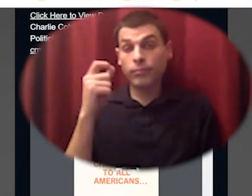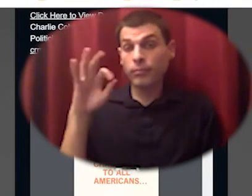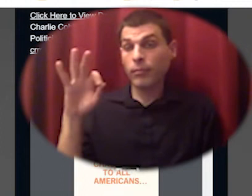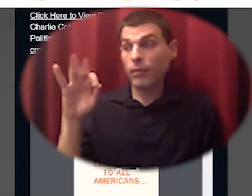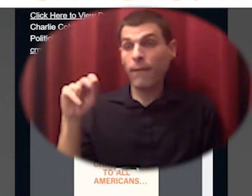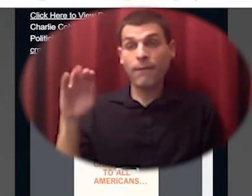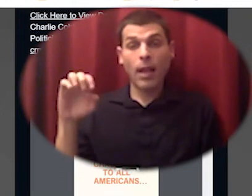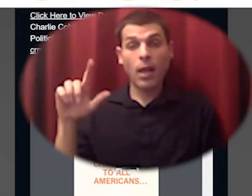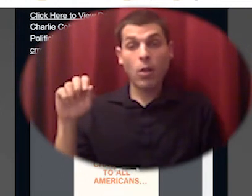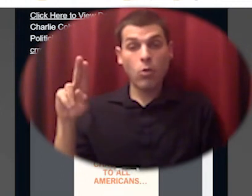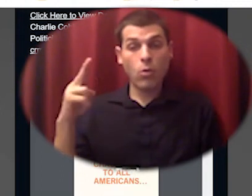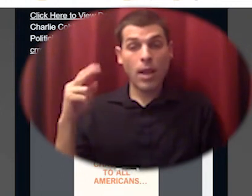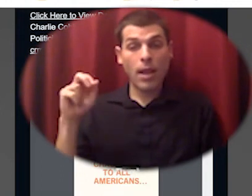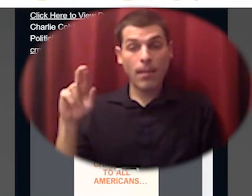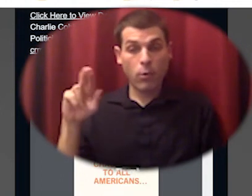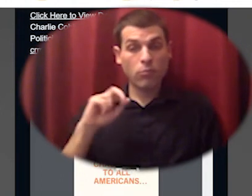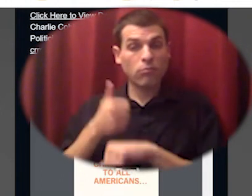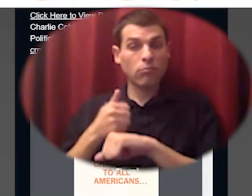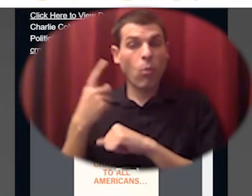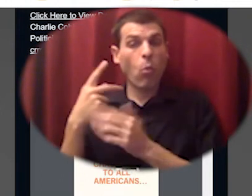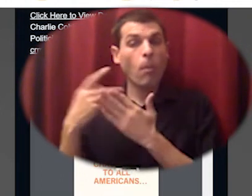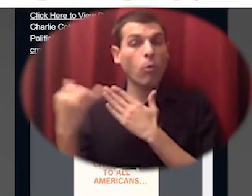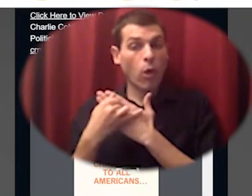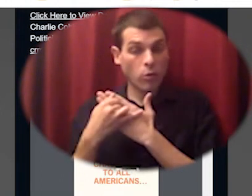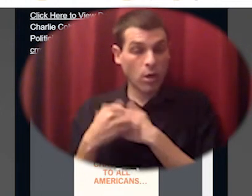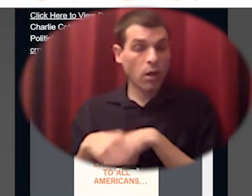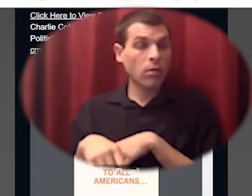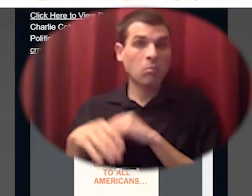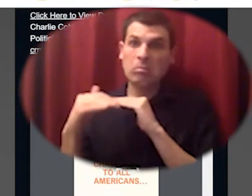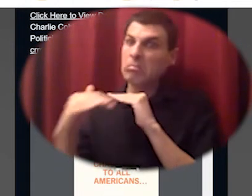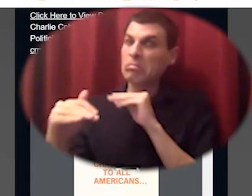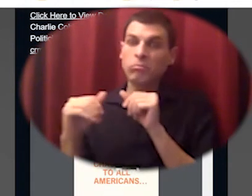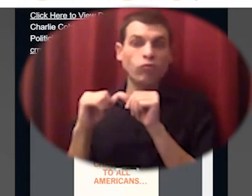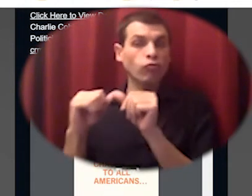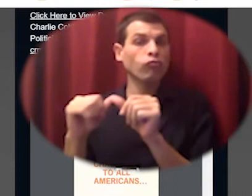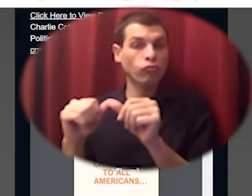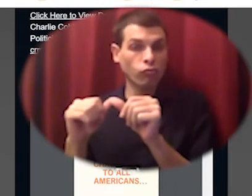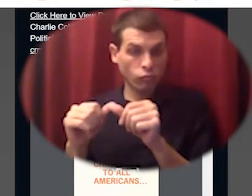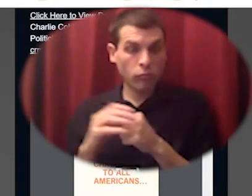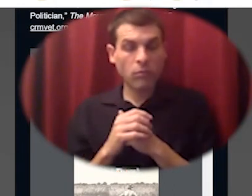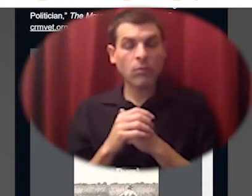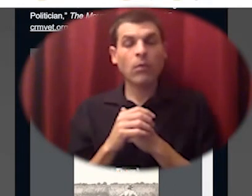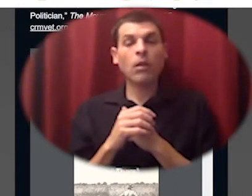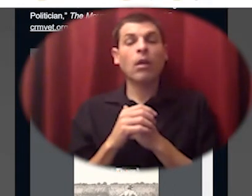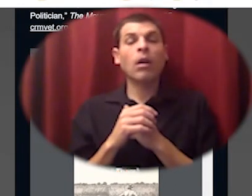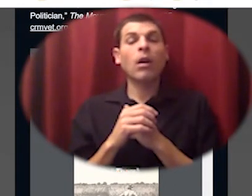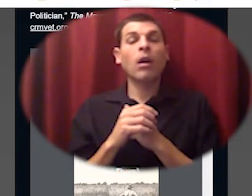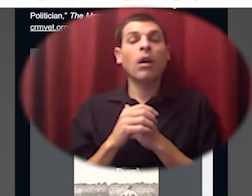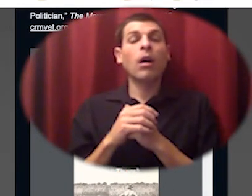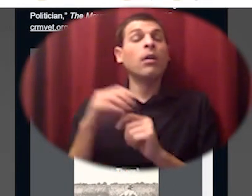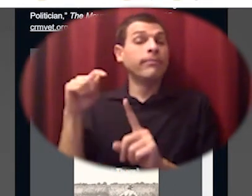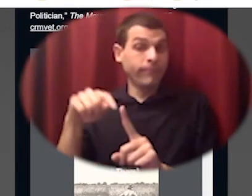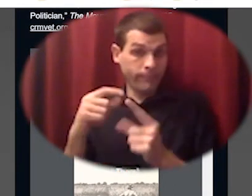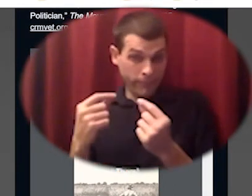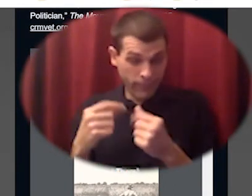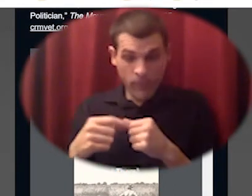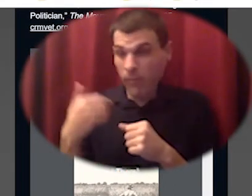up was the year after they started when they bought more acres they went from 40 to 640 acres